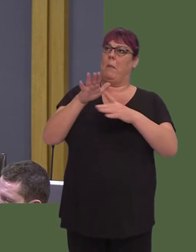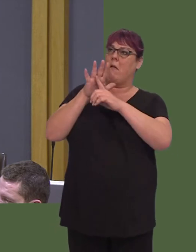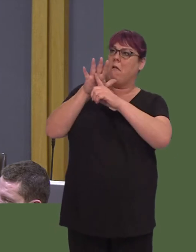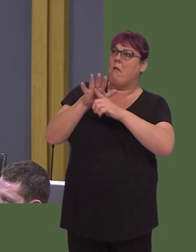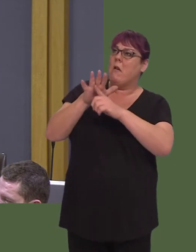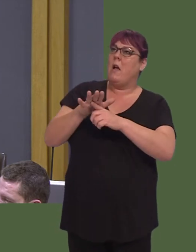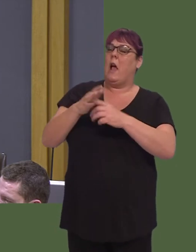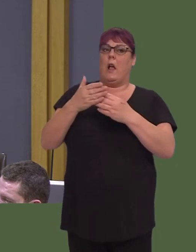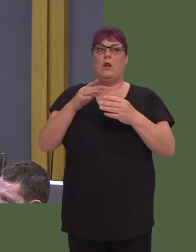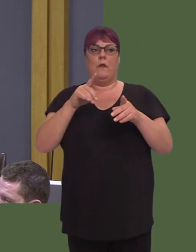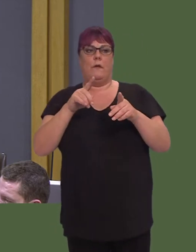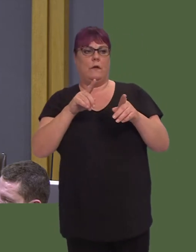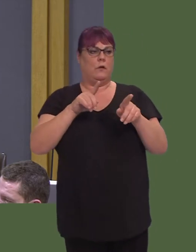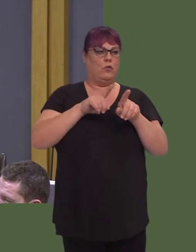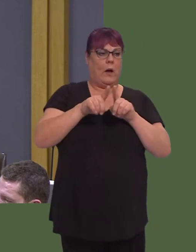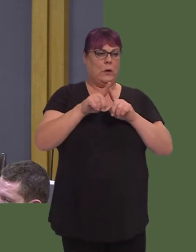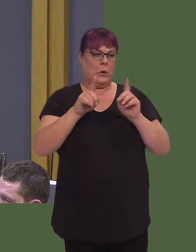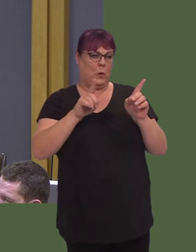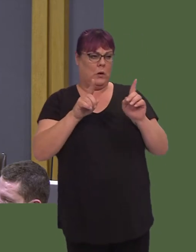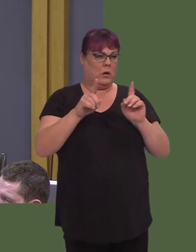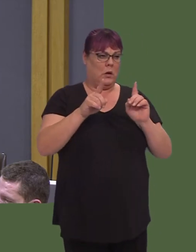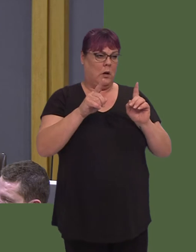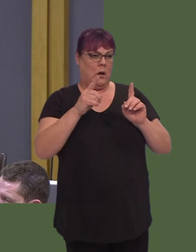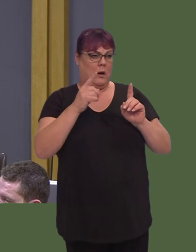trethi cyngor na threthi busnes, syín golled anferth iír pwrs cyhoeddus.